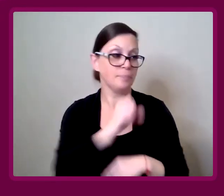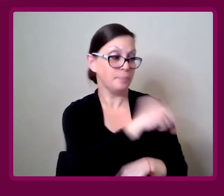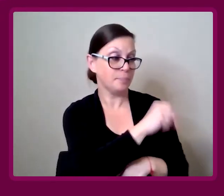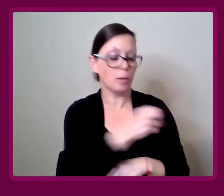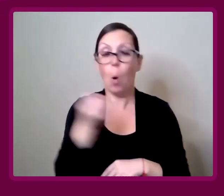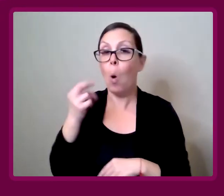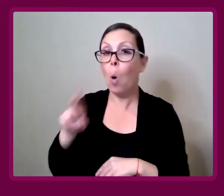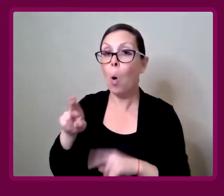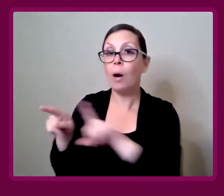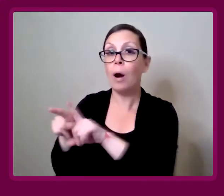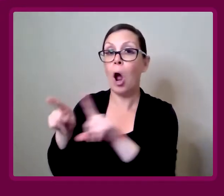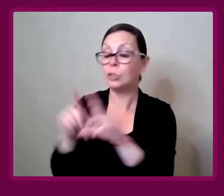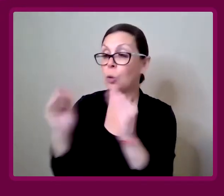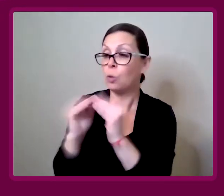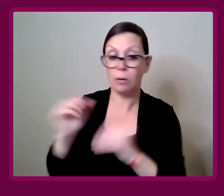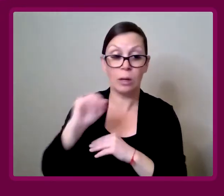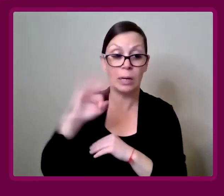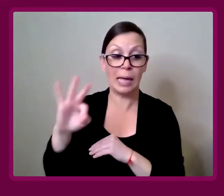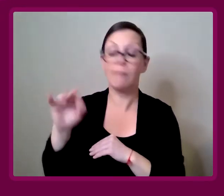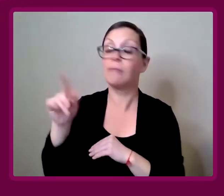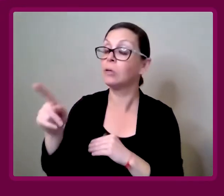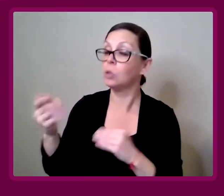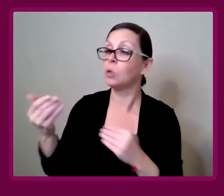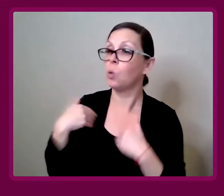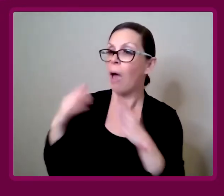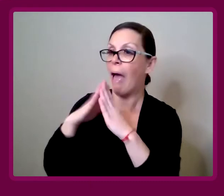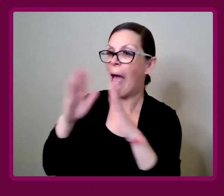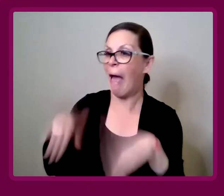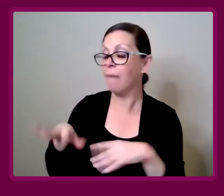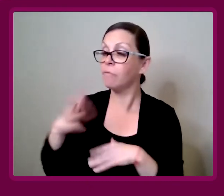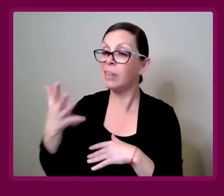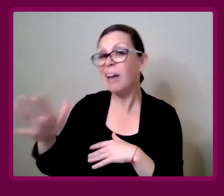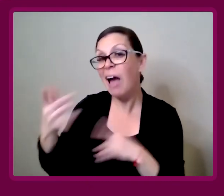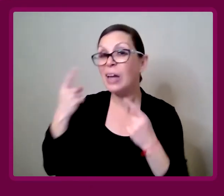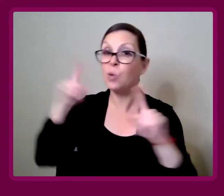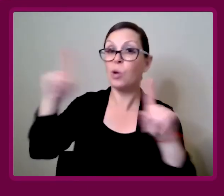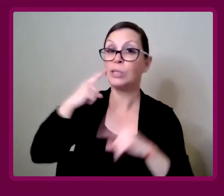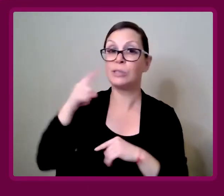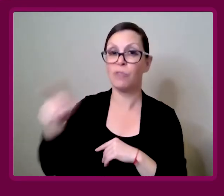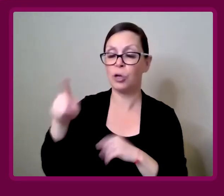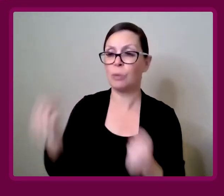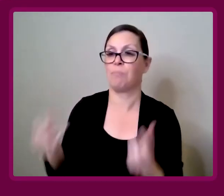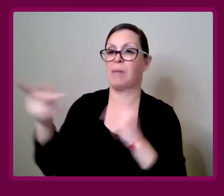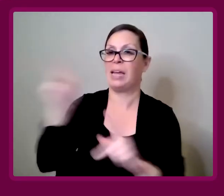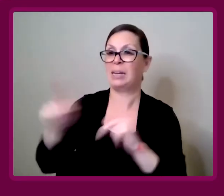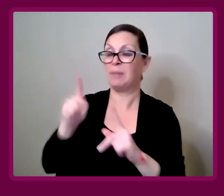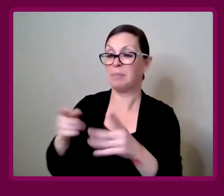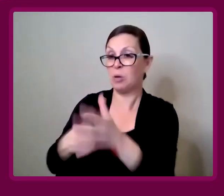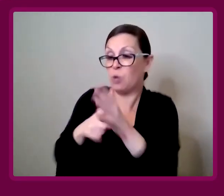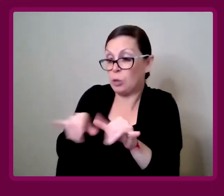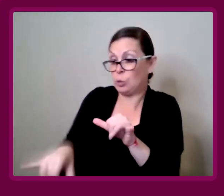Or equally, if you have got a home that does work for you, a lot of people have to stay